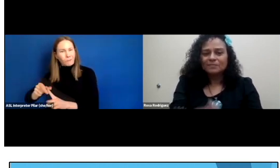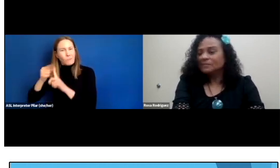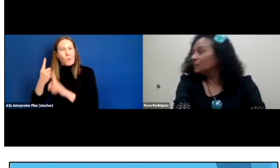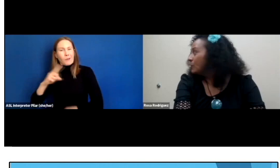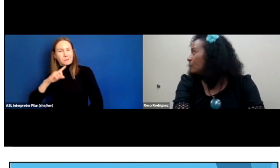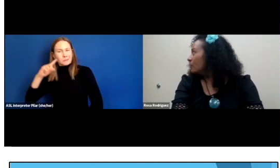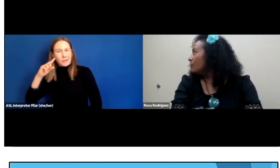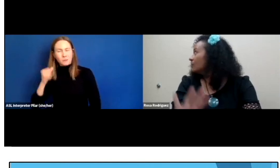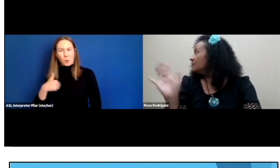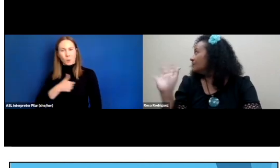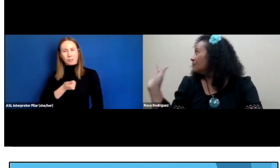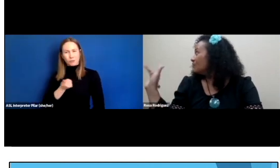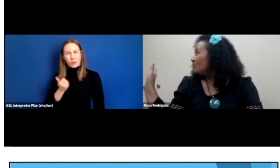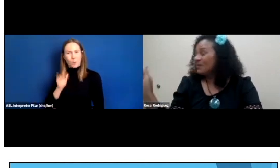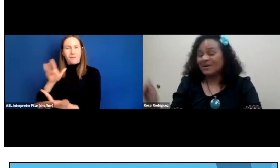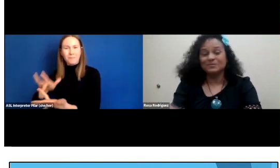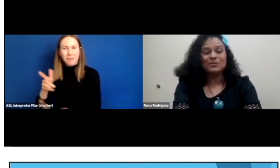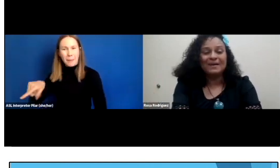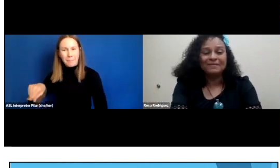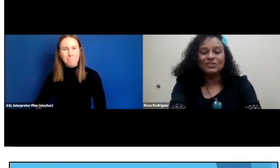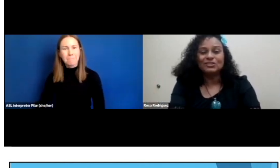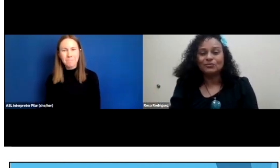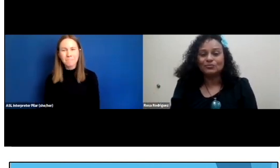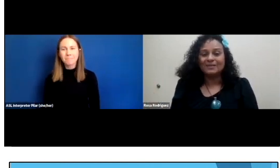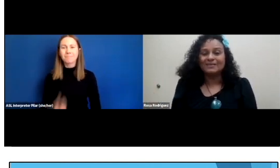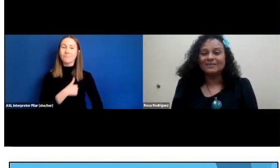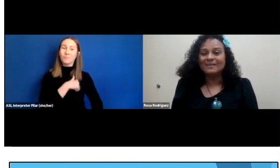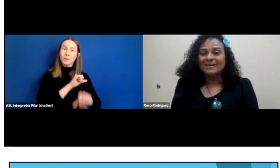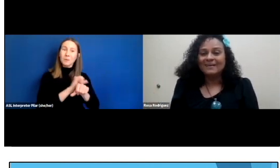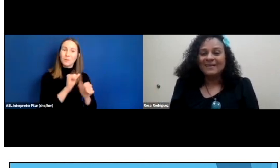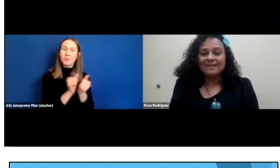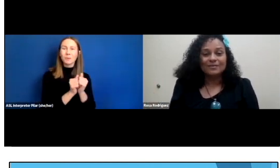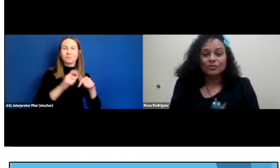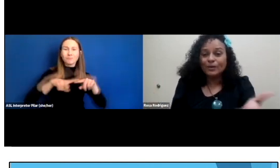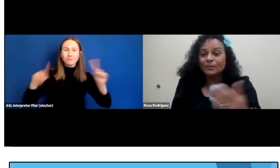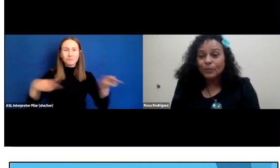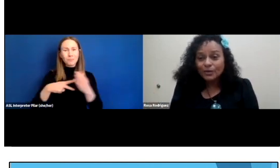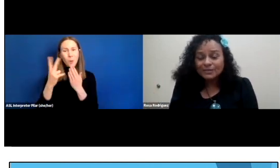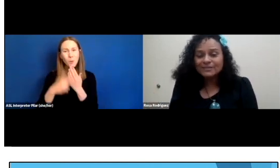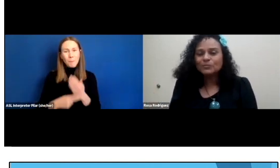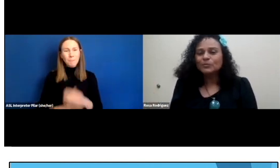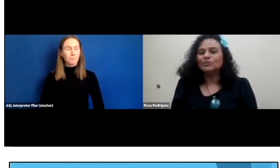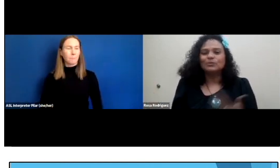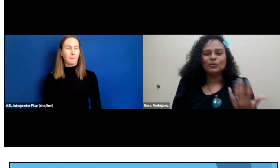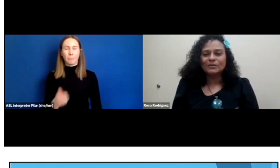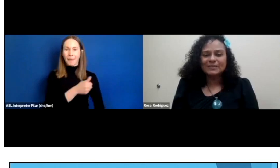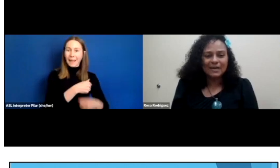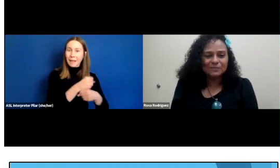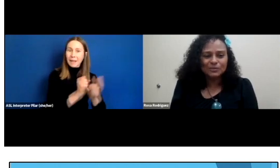We work on different programs, we have the children create books, we do storytimes,